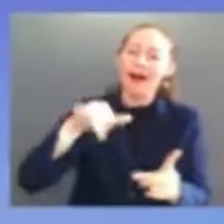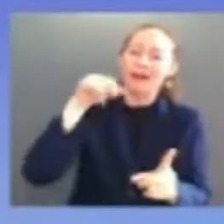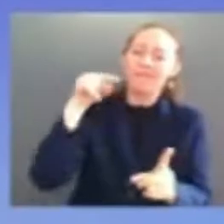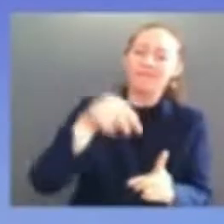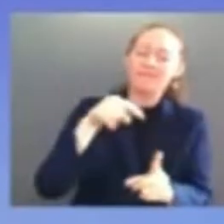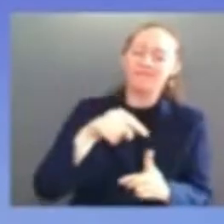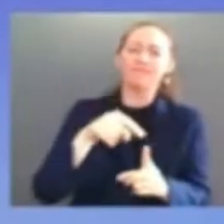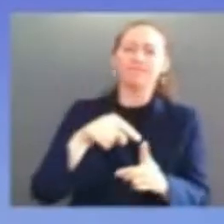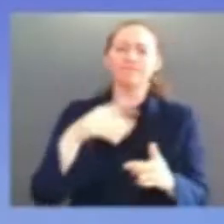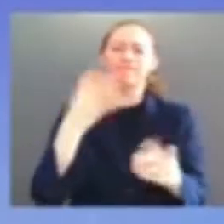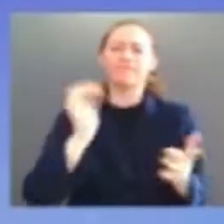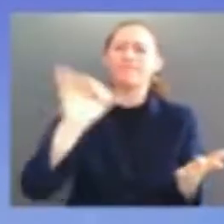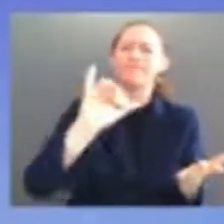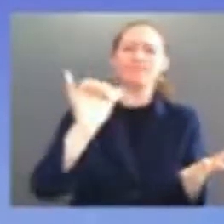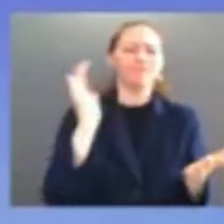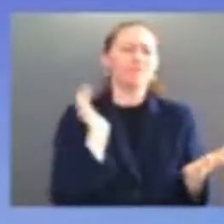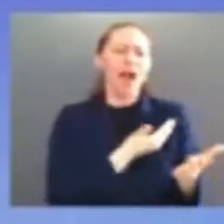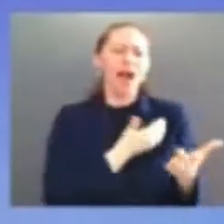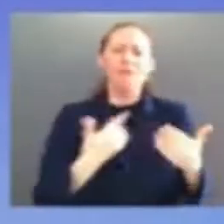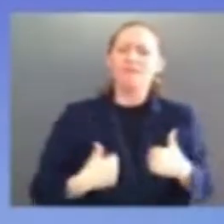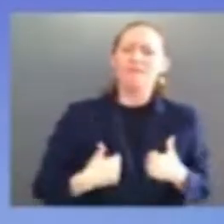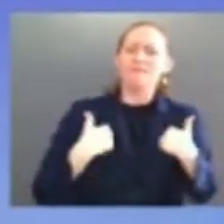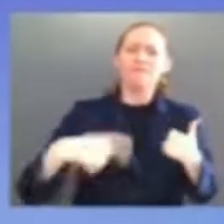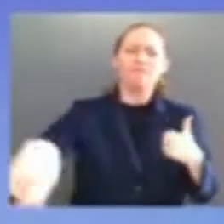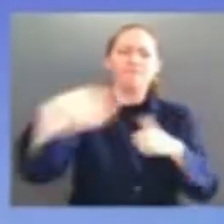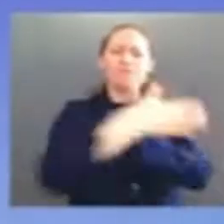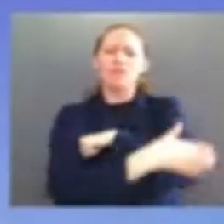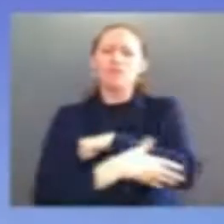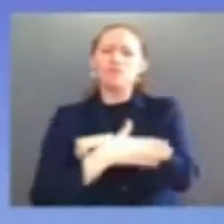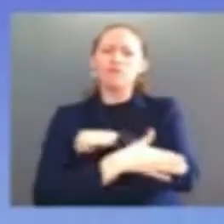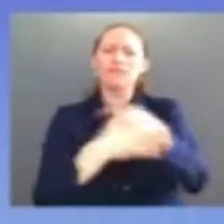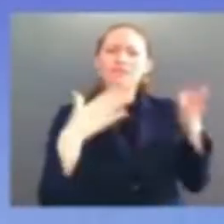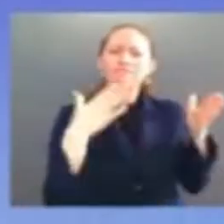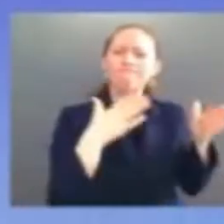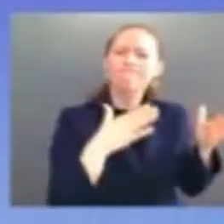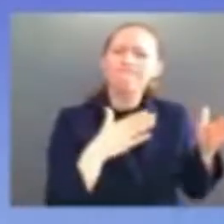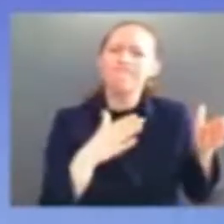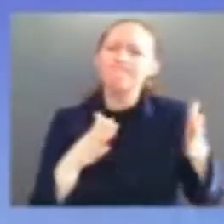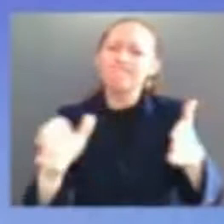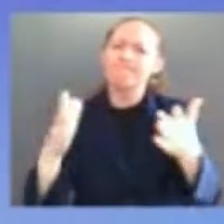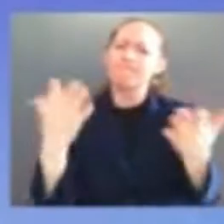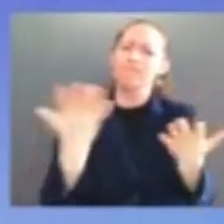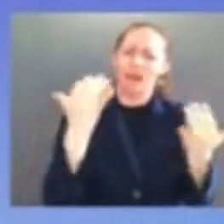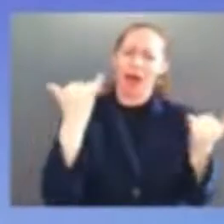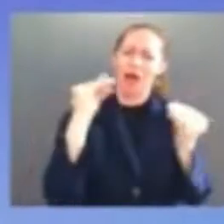i knew it wouldn't be easy but i knew the person i nominated will be put through a painful and